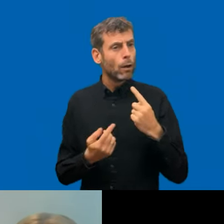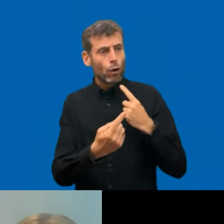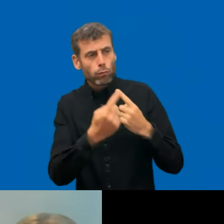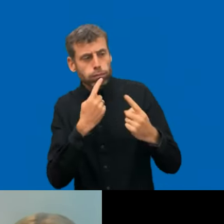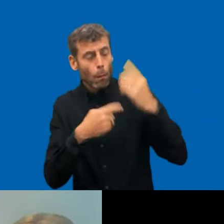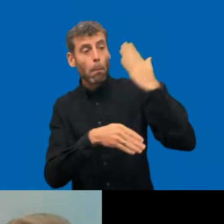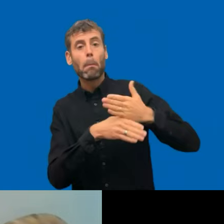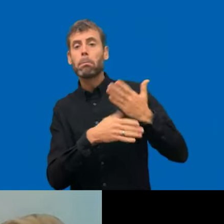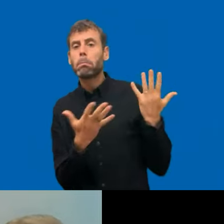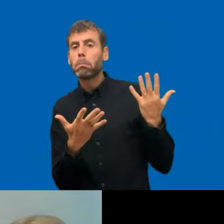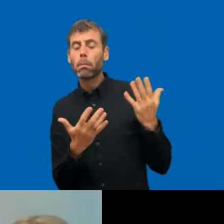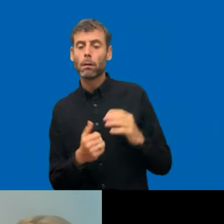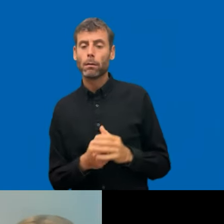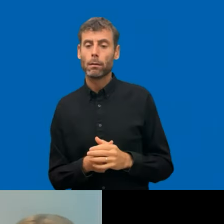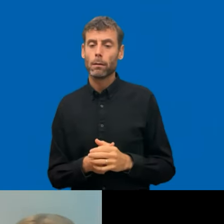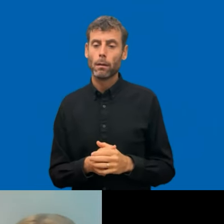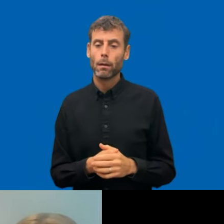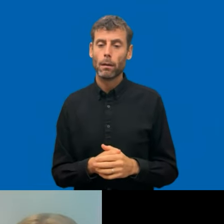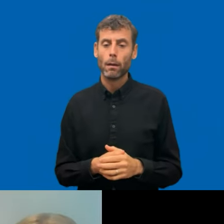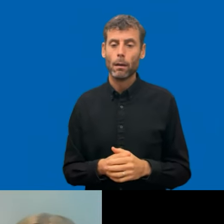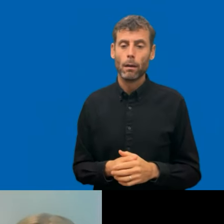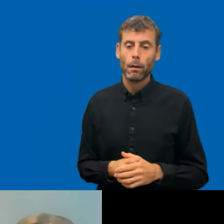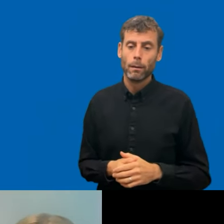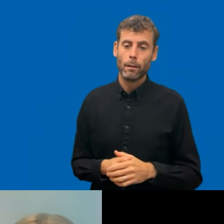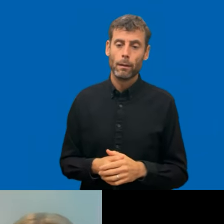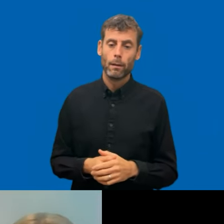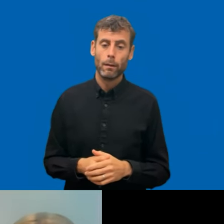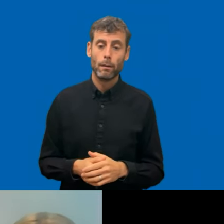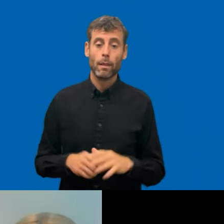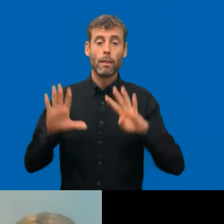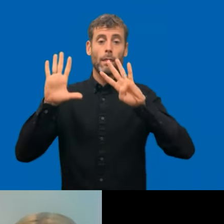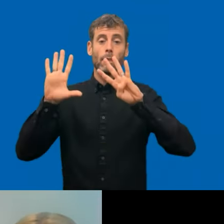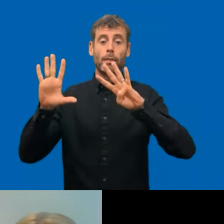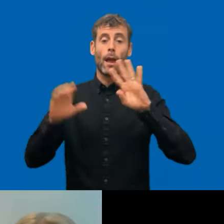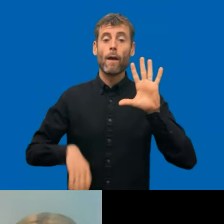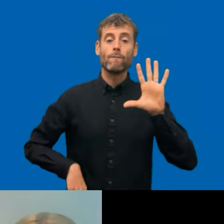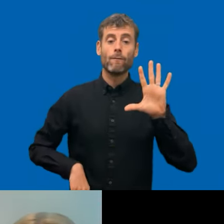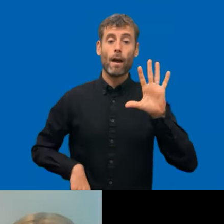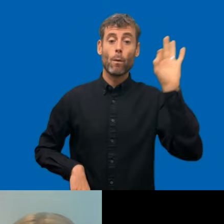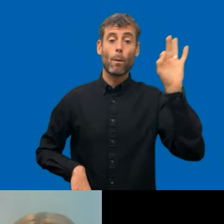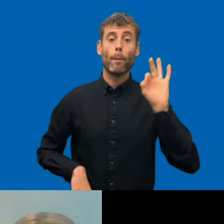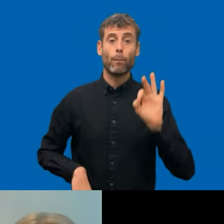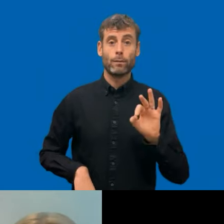Yeah, I mean, I think they are in like in 95% is really happy to receive the report. We also